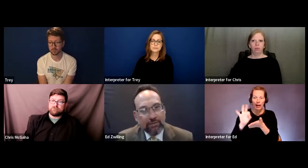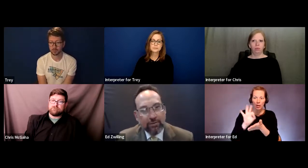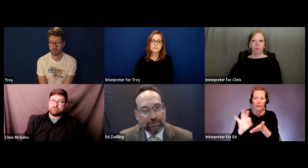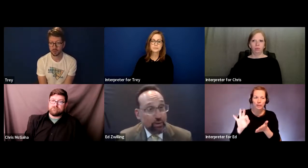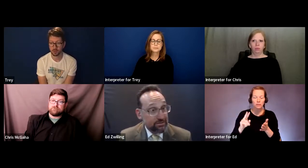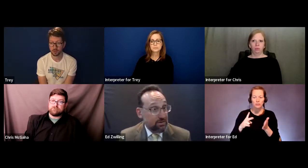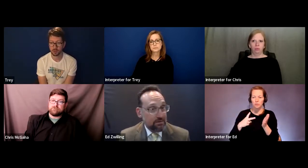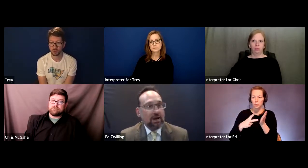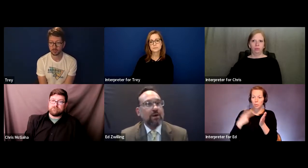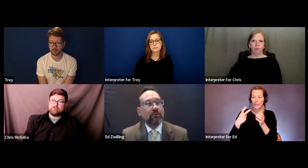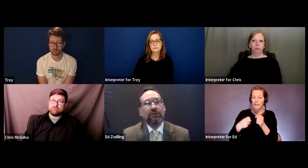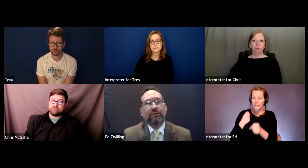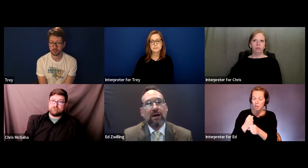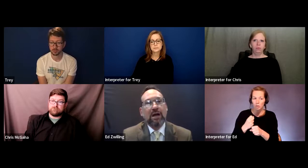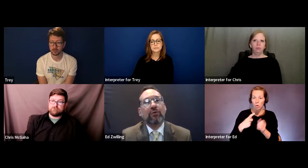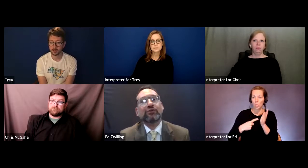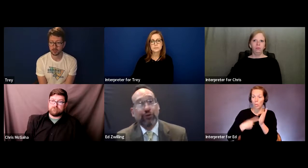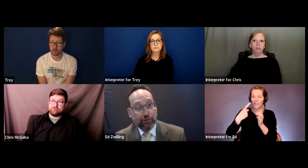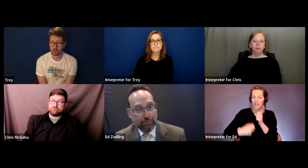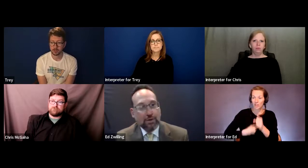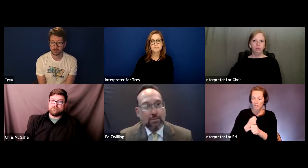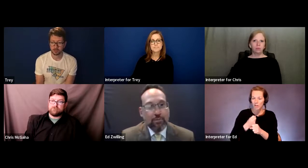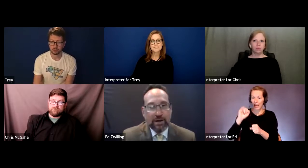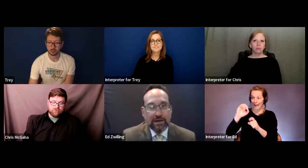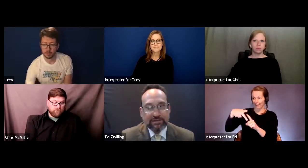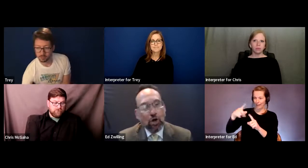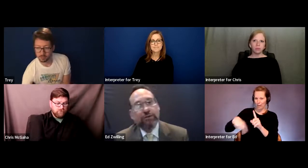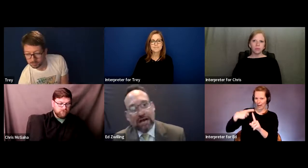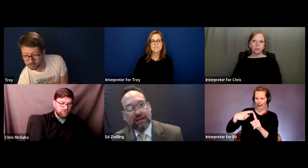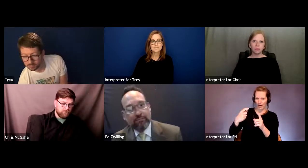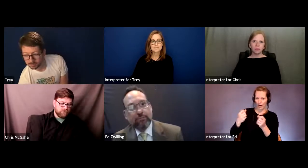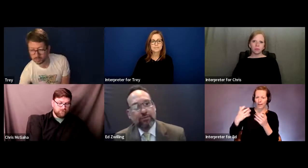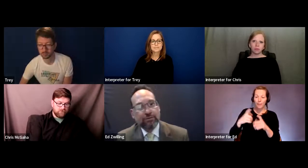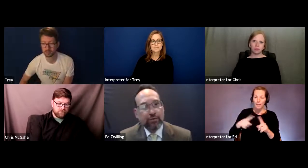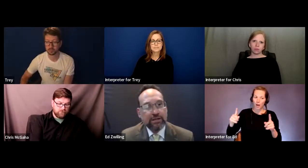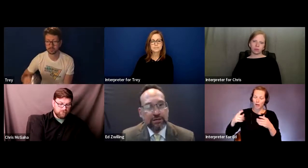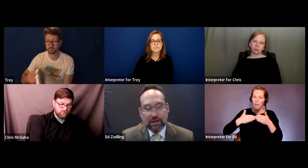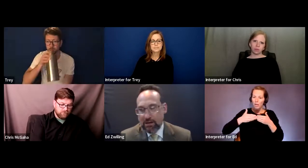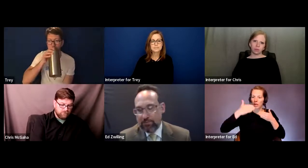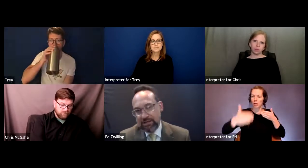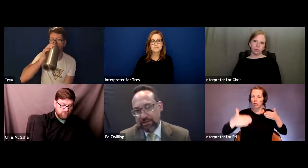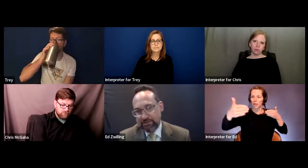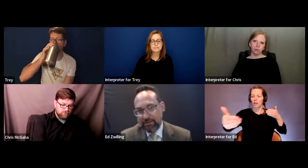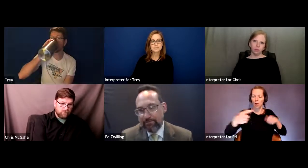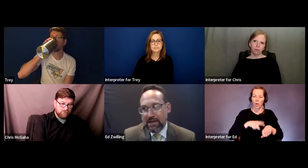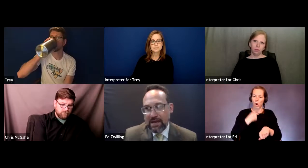Is it once a year? I'm not really sure. But it's a long time in between meetings.